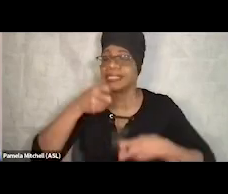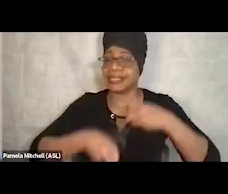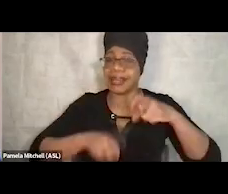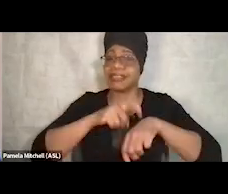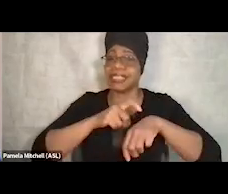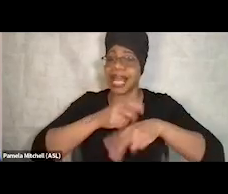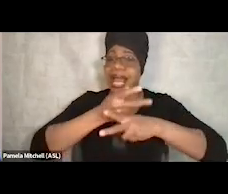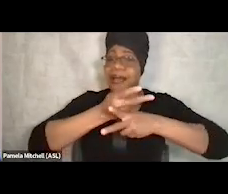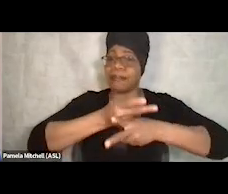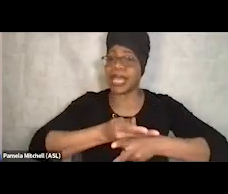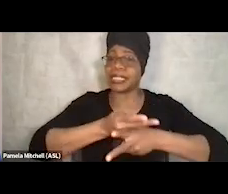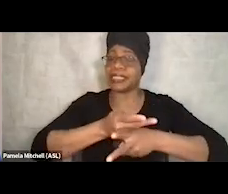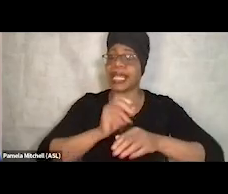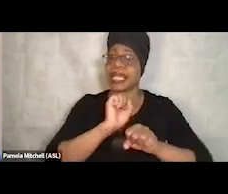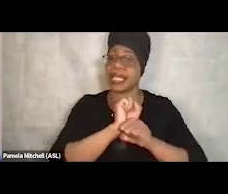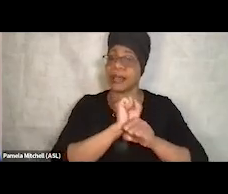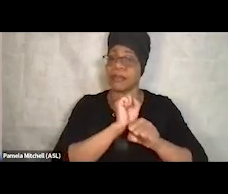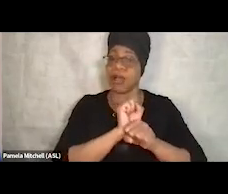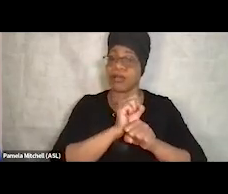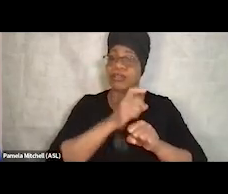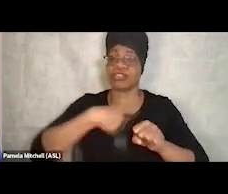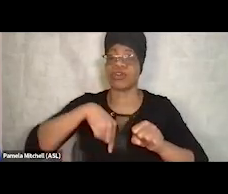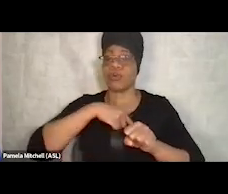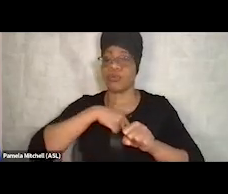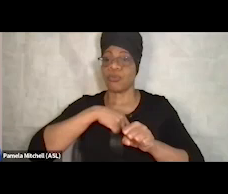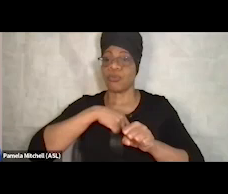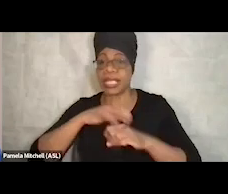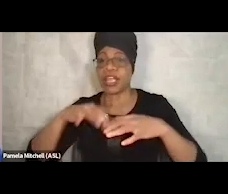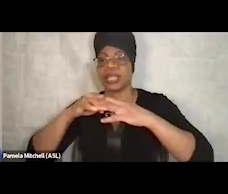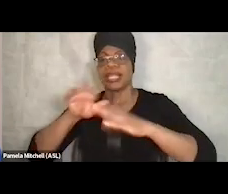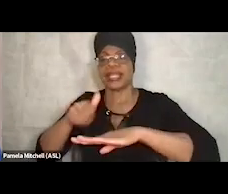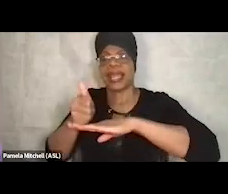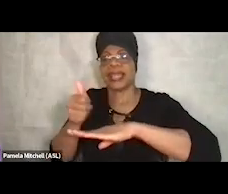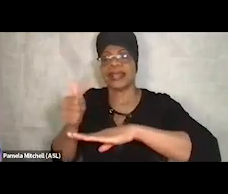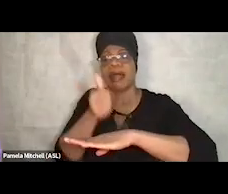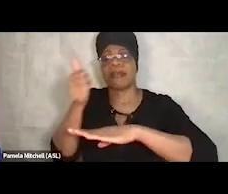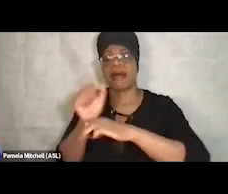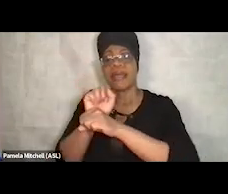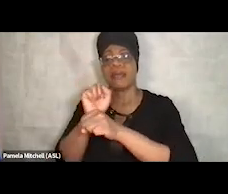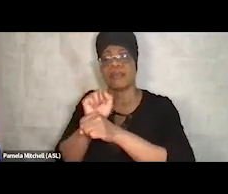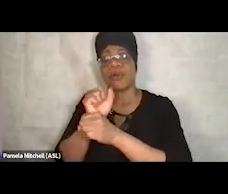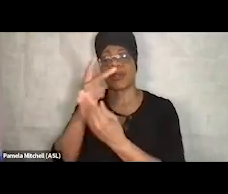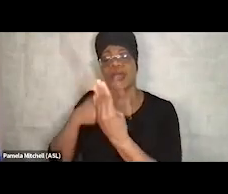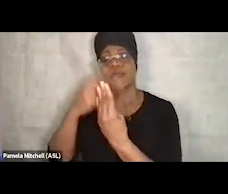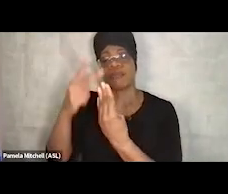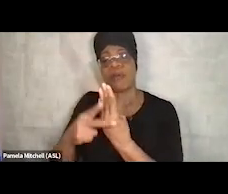And so our guests, we created another employment program where they were training folks to do,